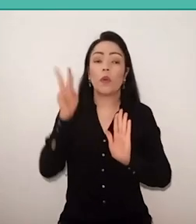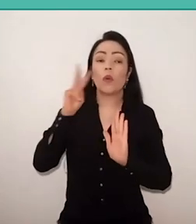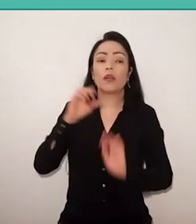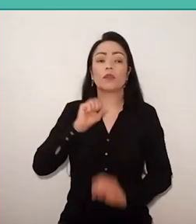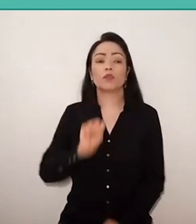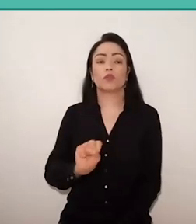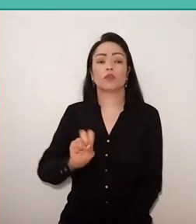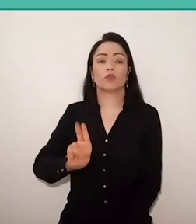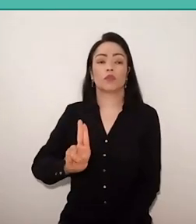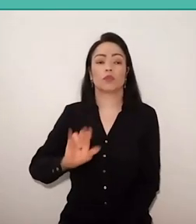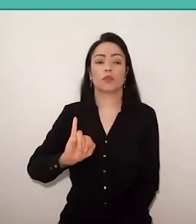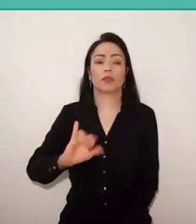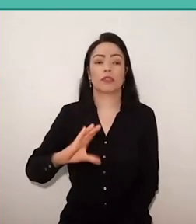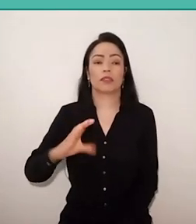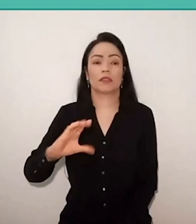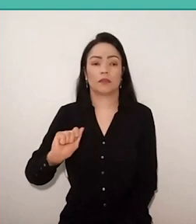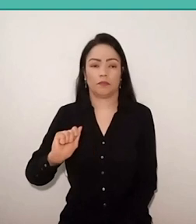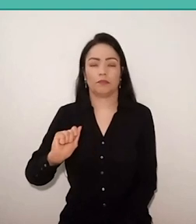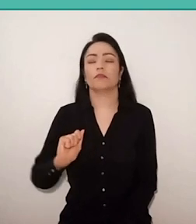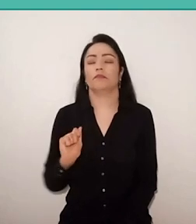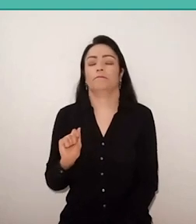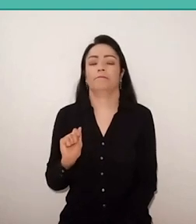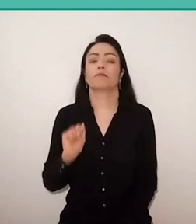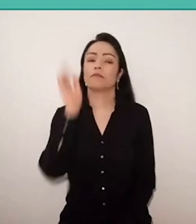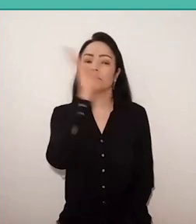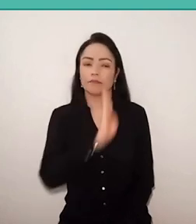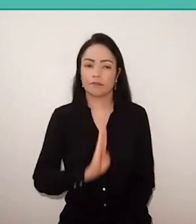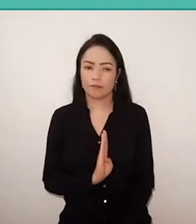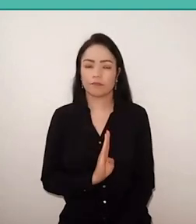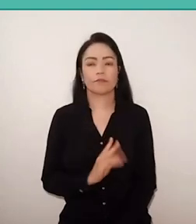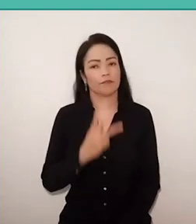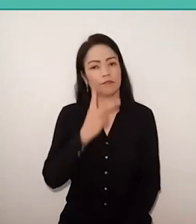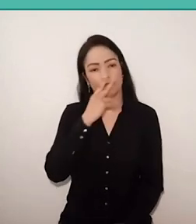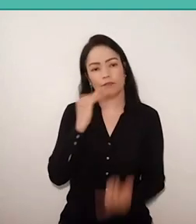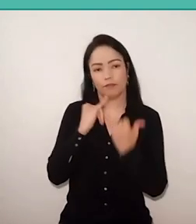In Brazil, it seems to me, I don't know if as a foreigner I can talk about Brazilian politics,